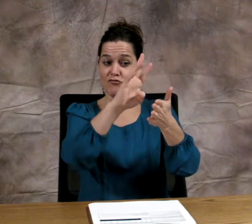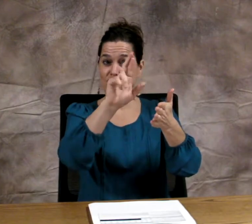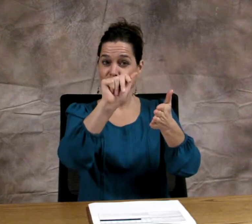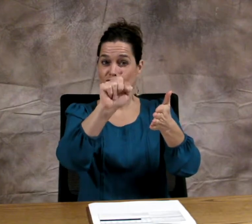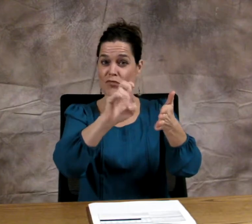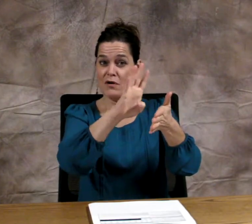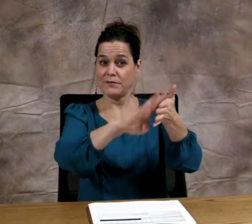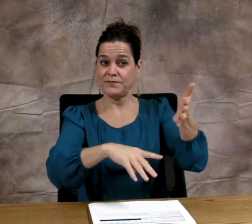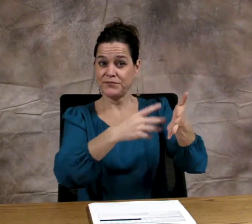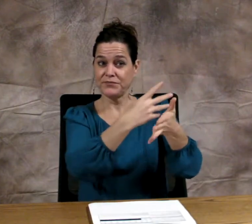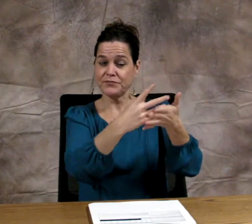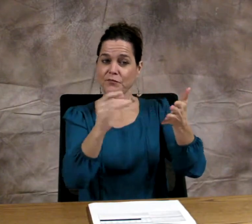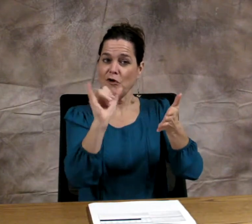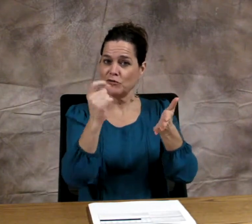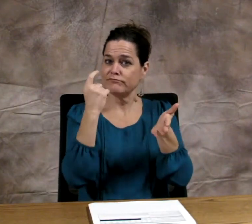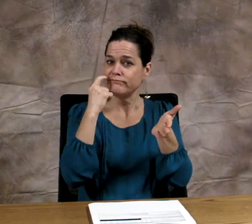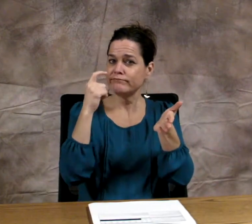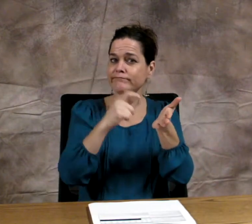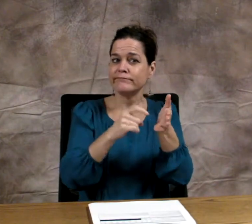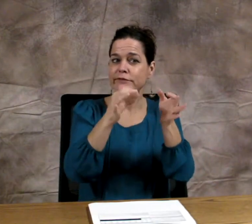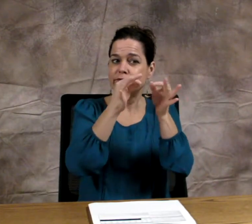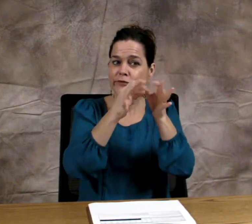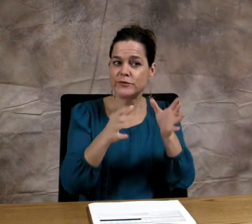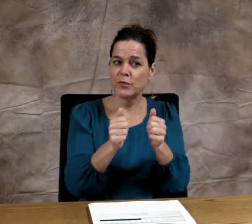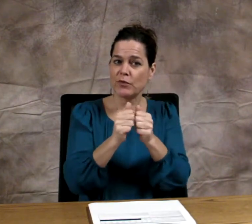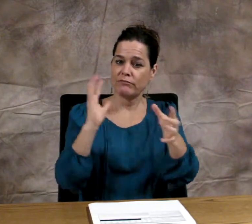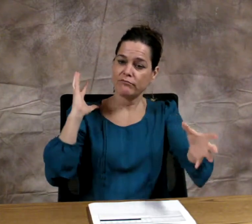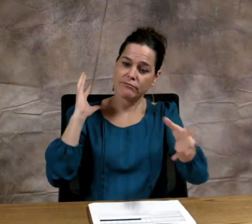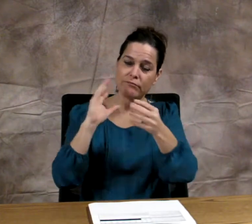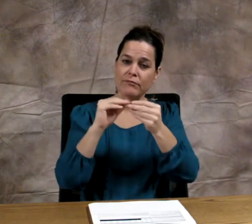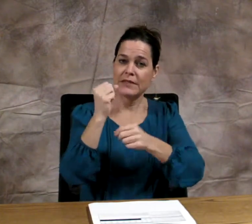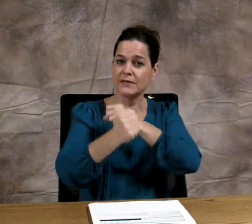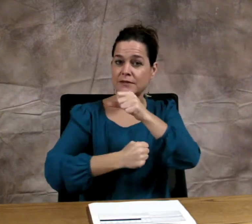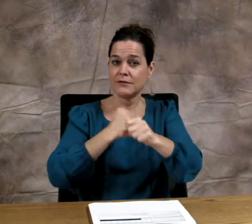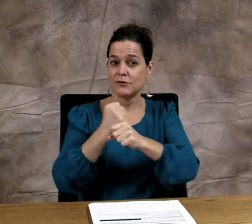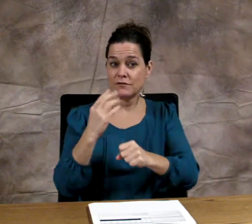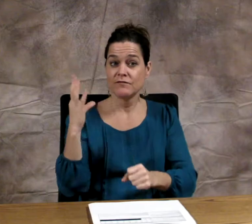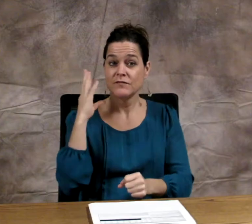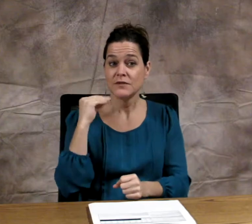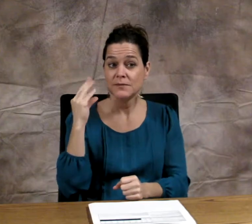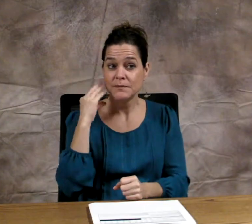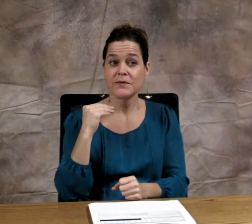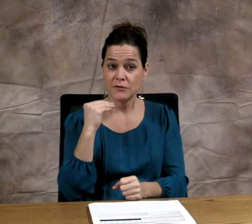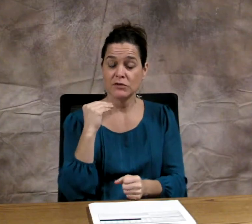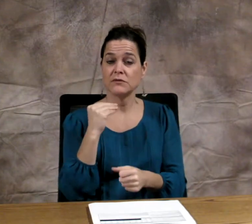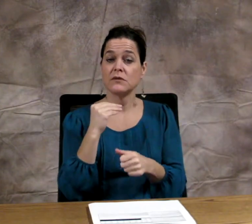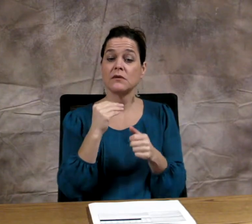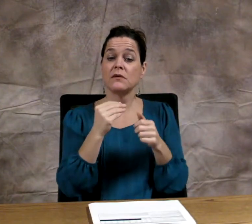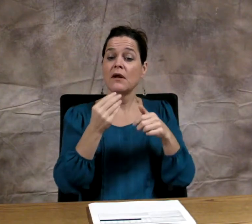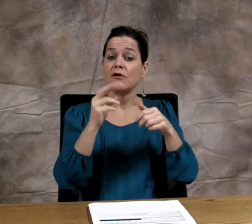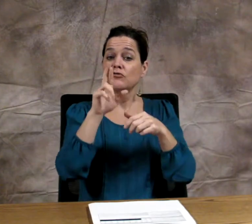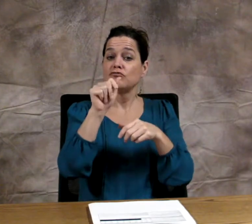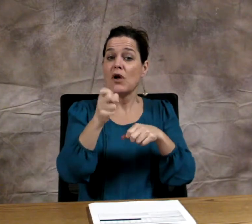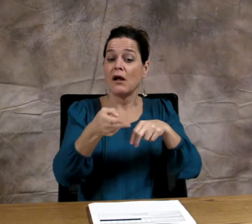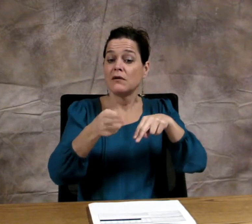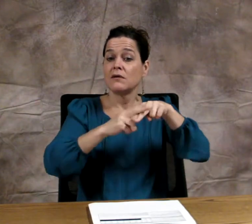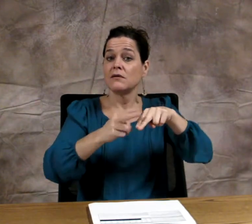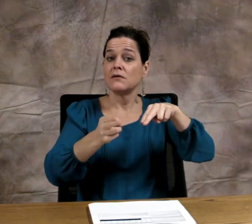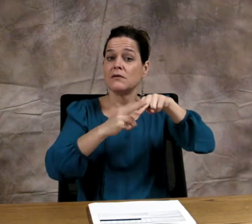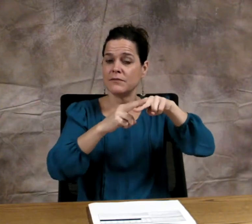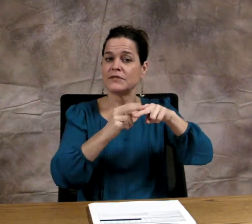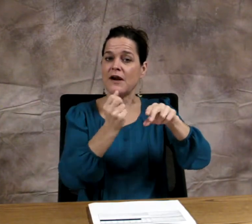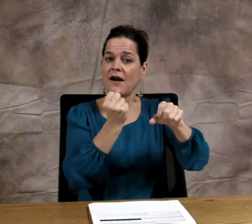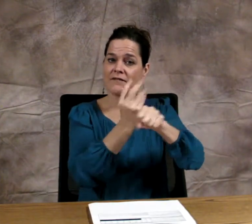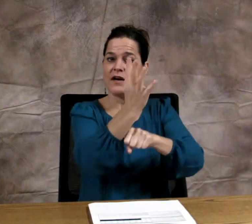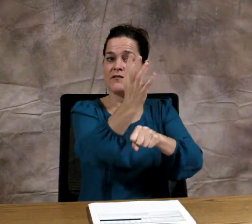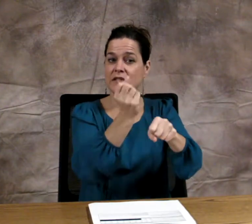The new rate structure also recognizes years of experience through rate increases at five-year